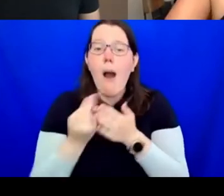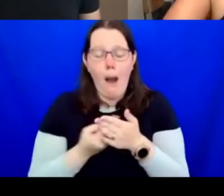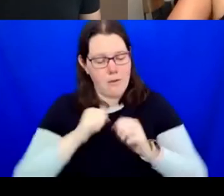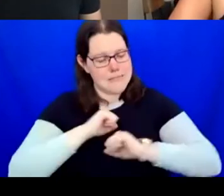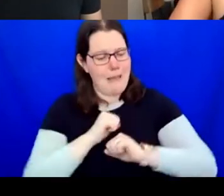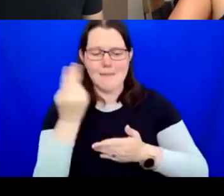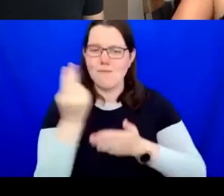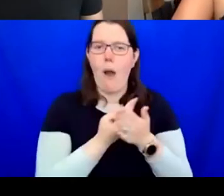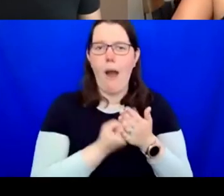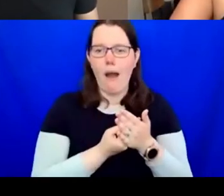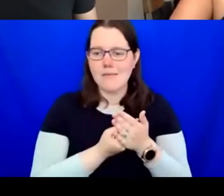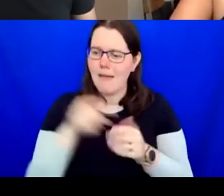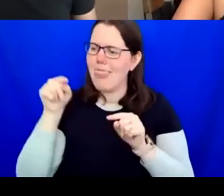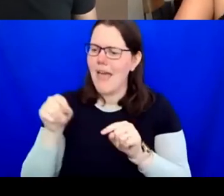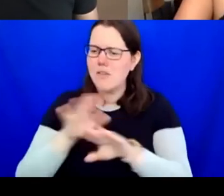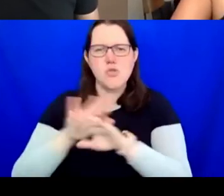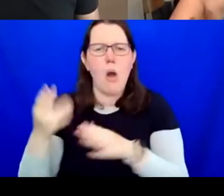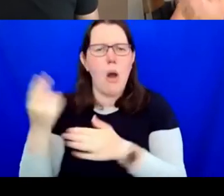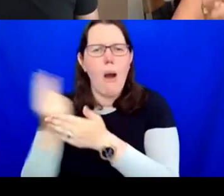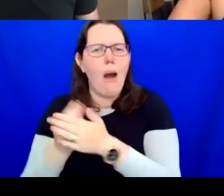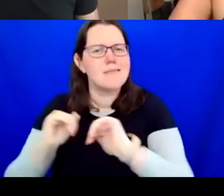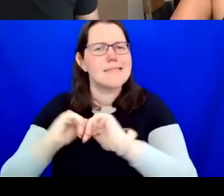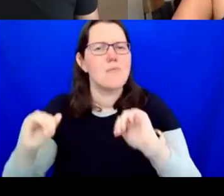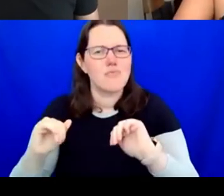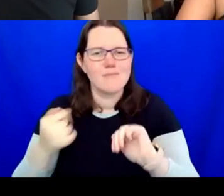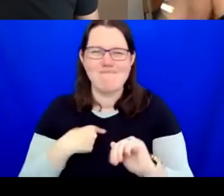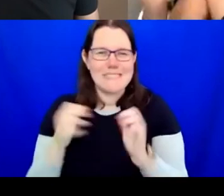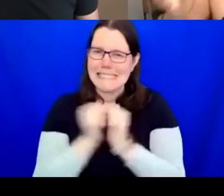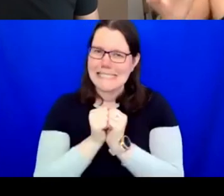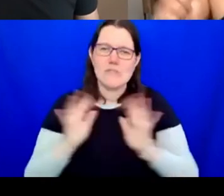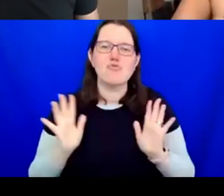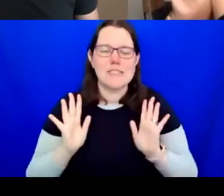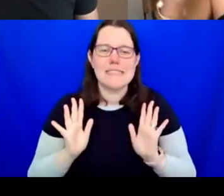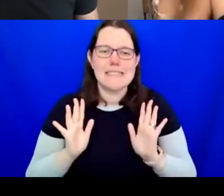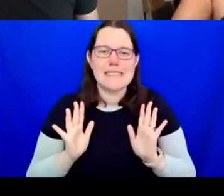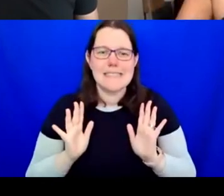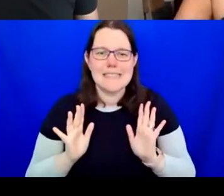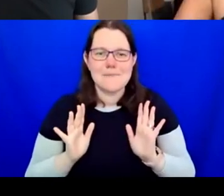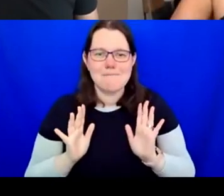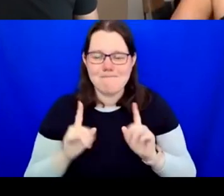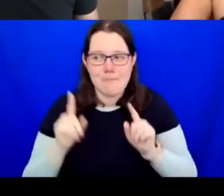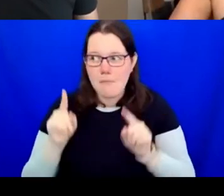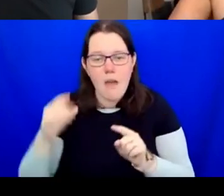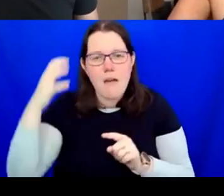needed to say that because I don't agree with the idea that the state has to do everything either.